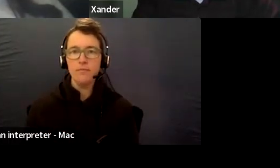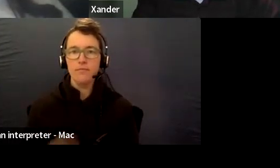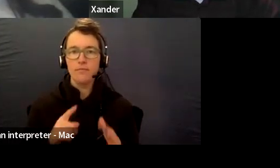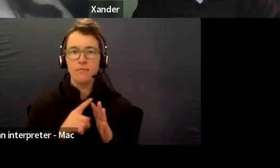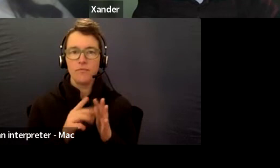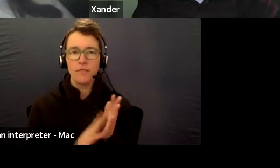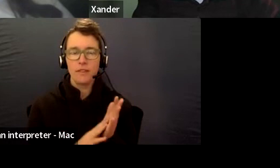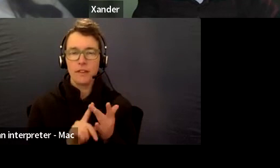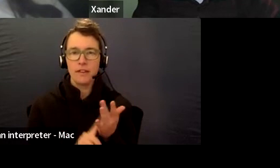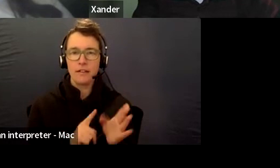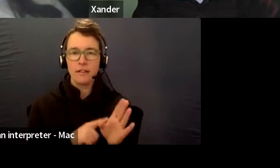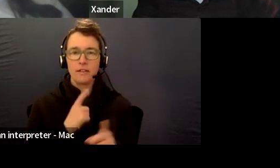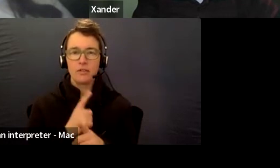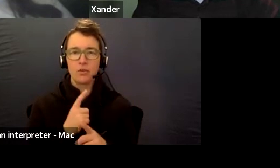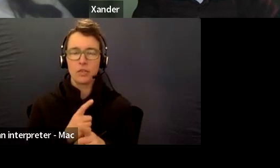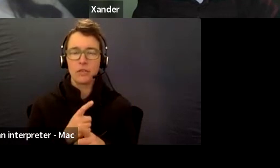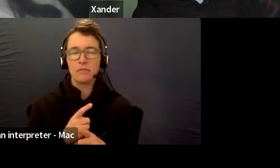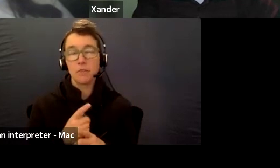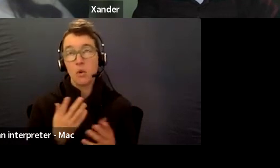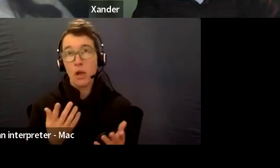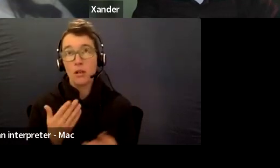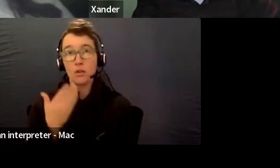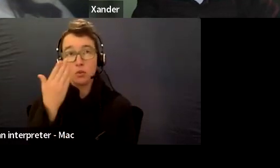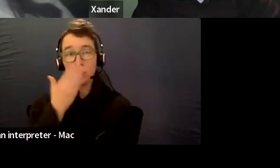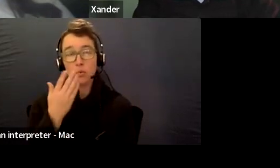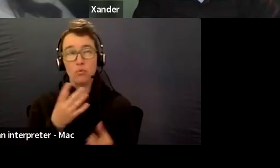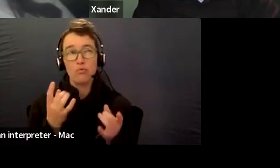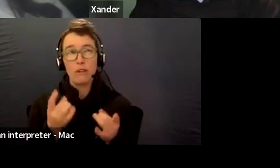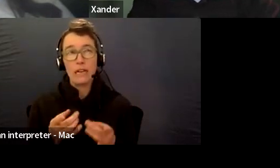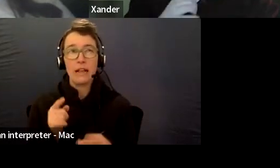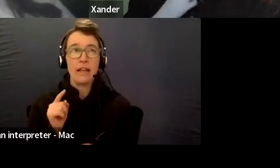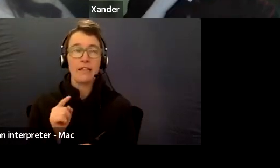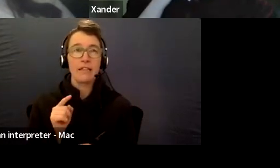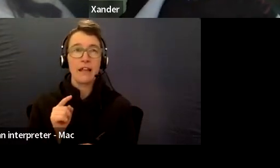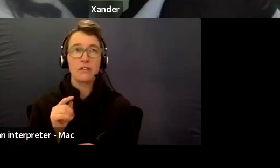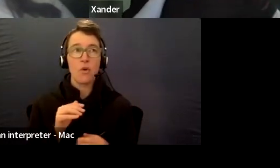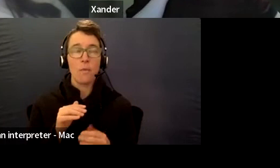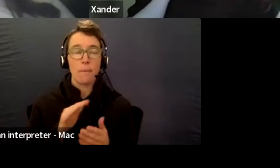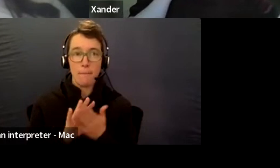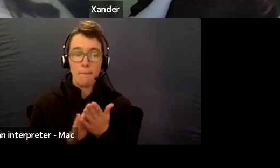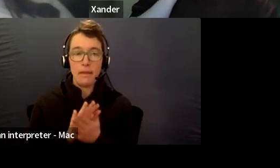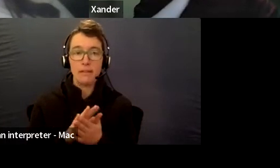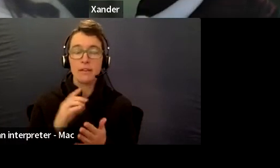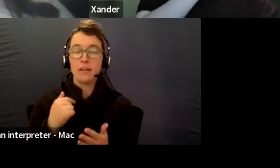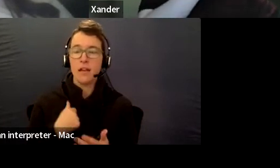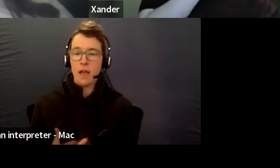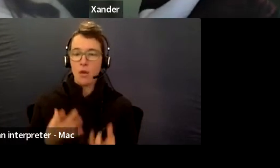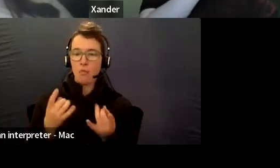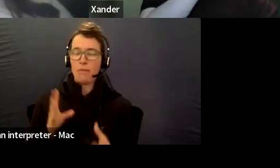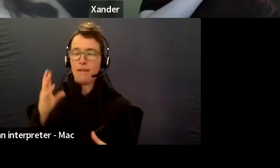think scholarly This is about being able to be ready to be a part of a community.